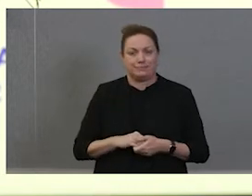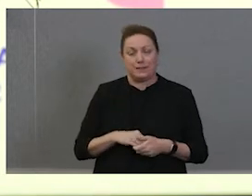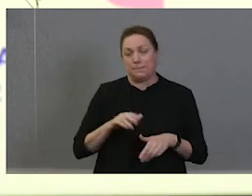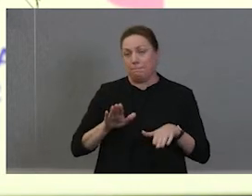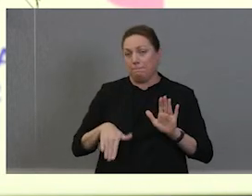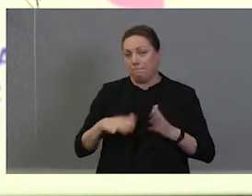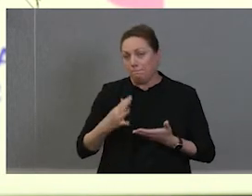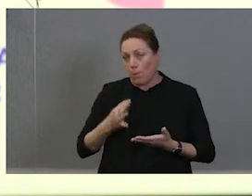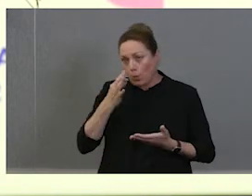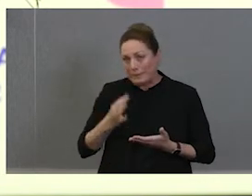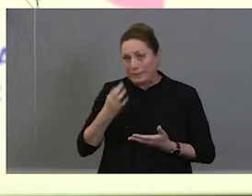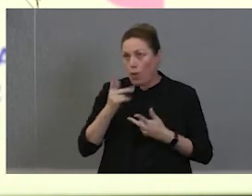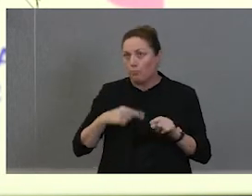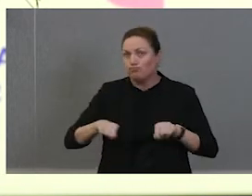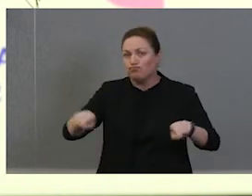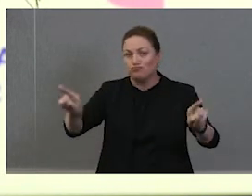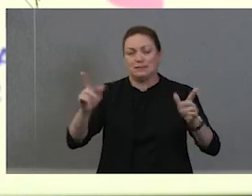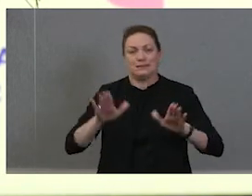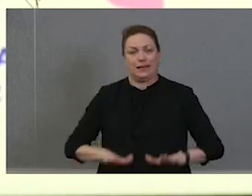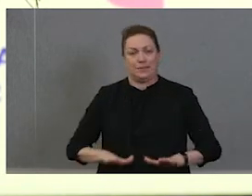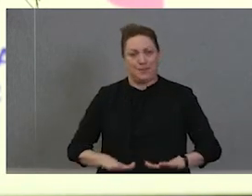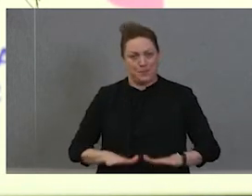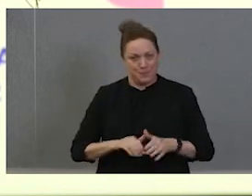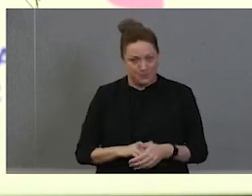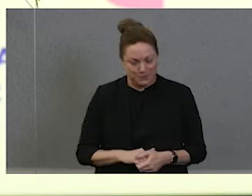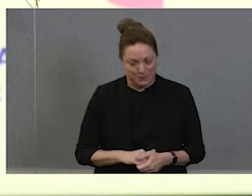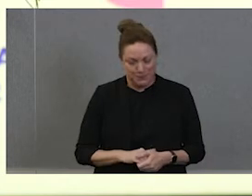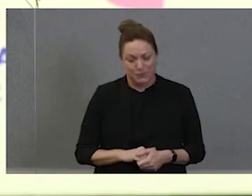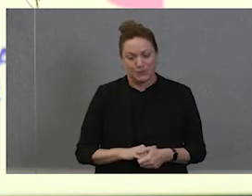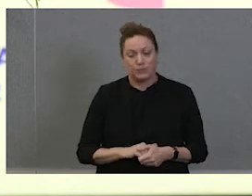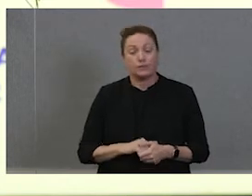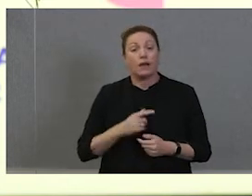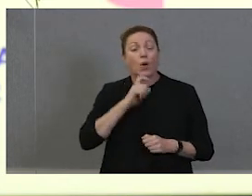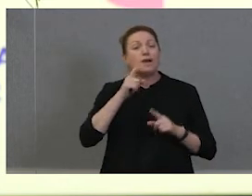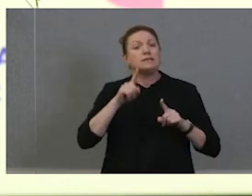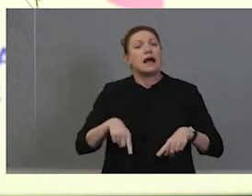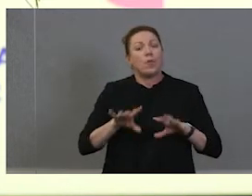you. So don't run away. So I might start with a statement. Be Brave, Make Change